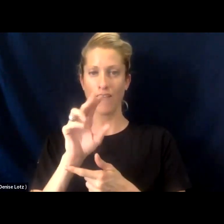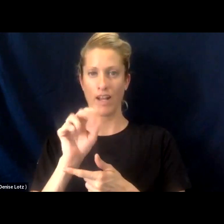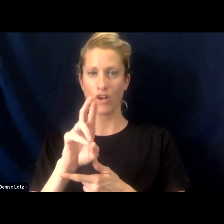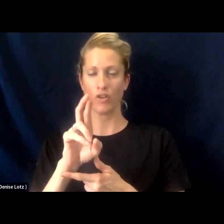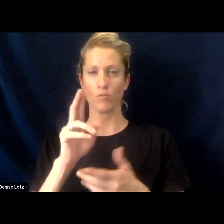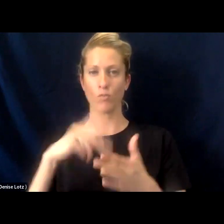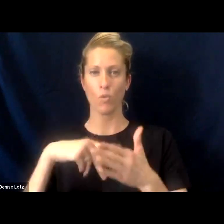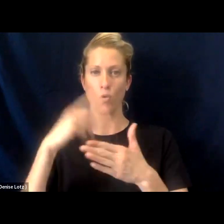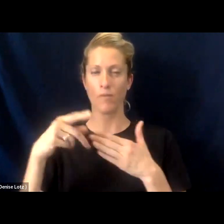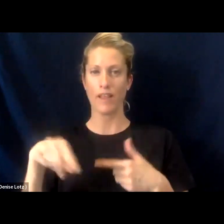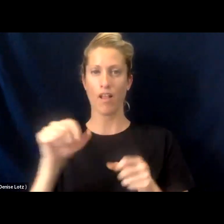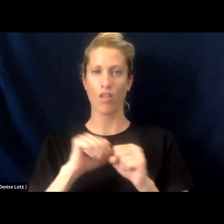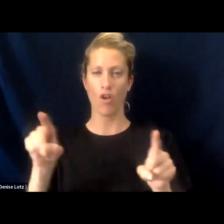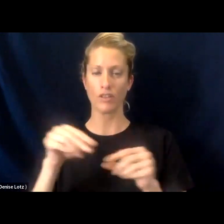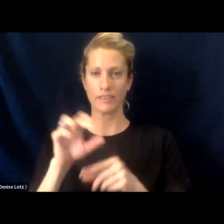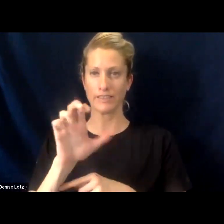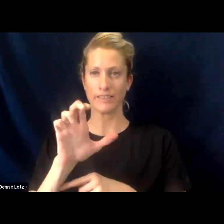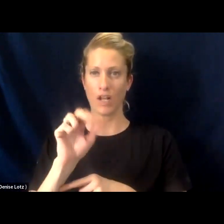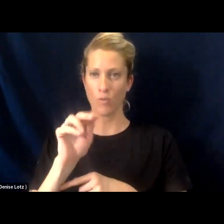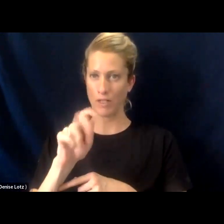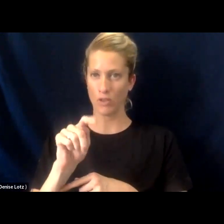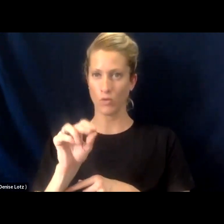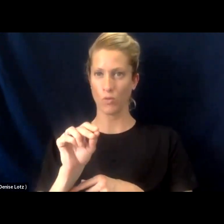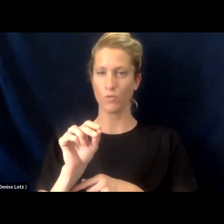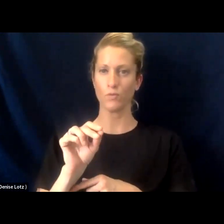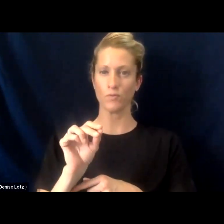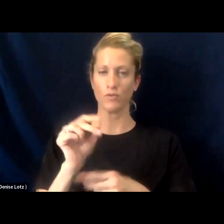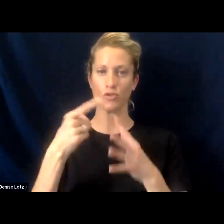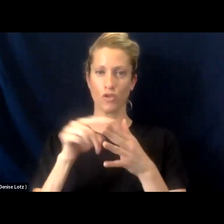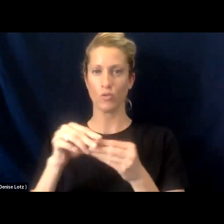have launched in Sacramento by back, originally started in Washington, DC.